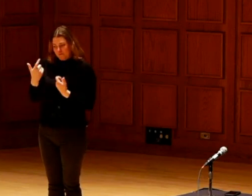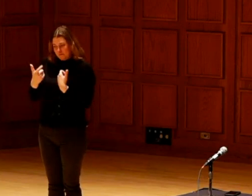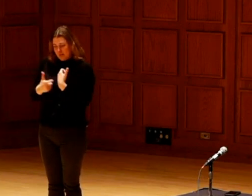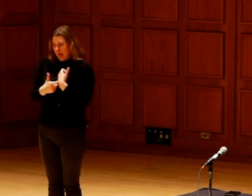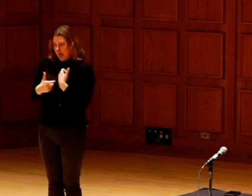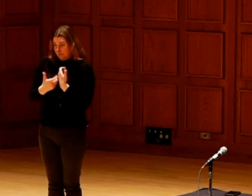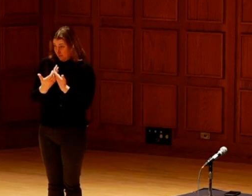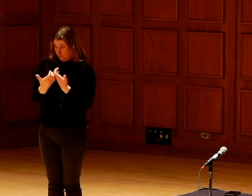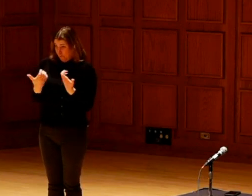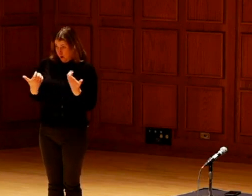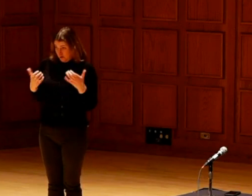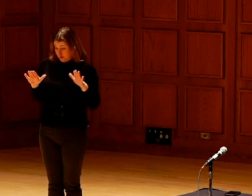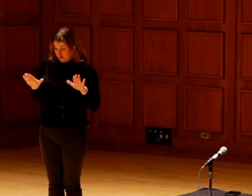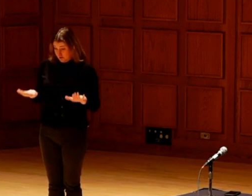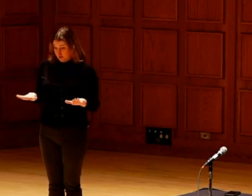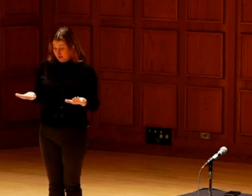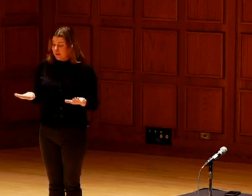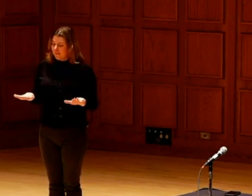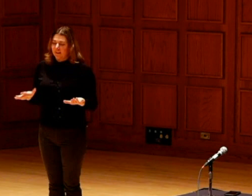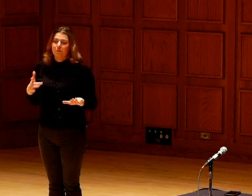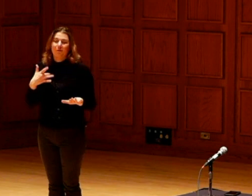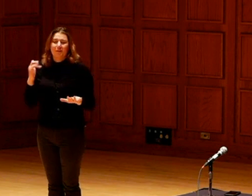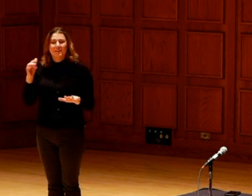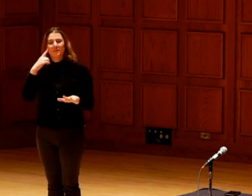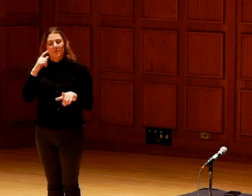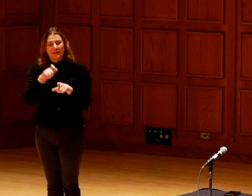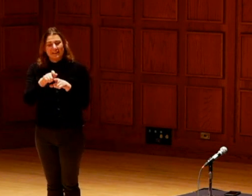You had your own. Now you had all of the time you were apart.